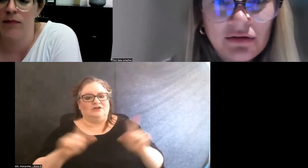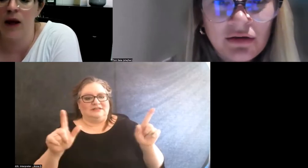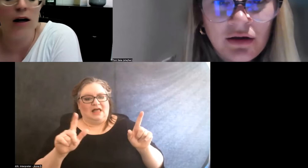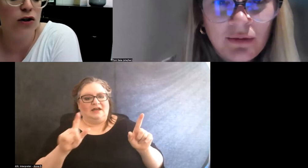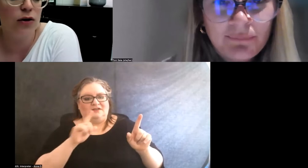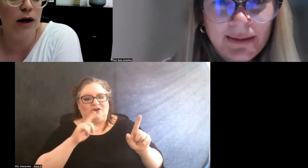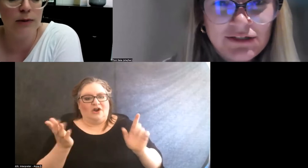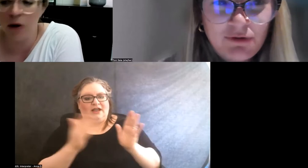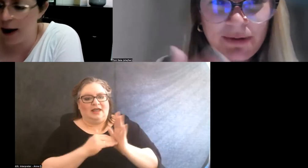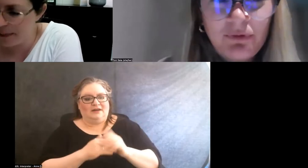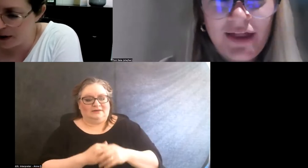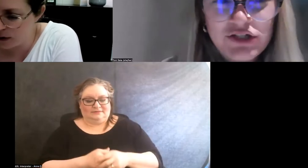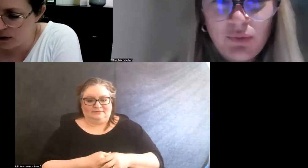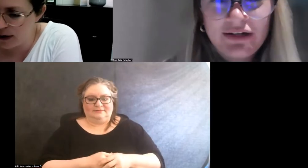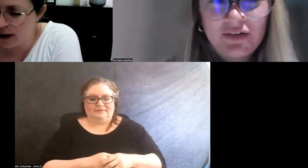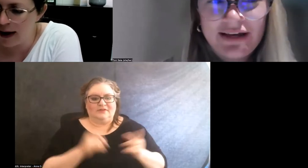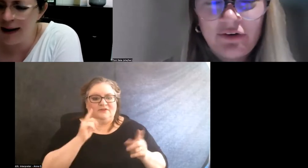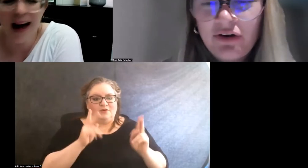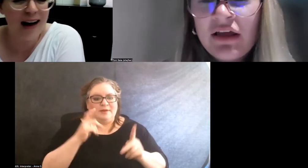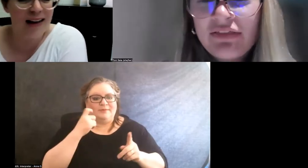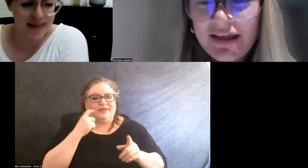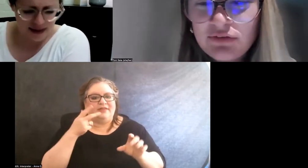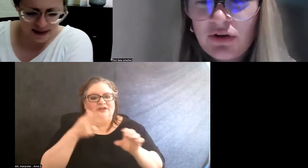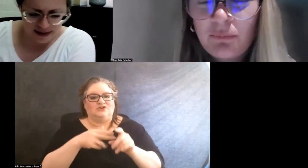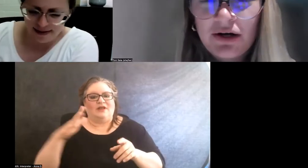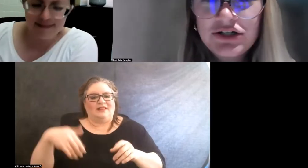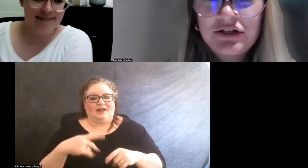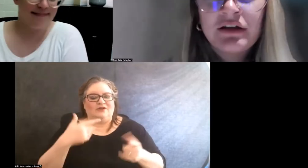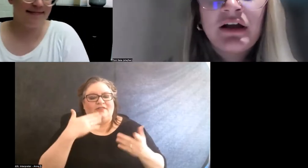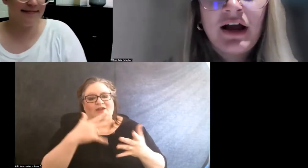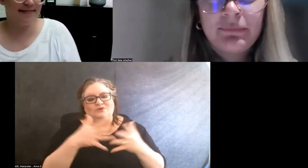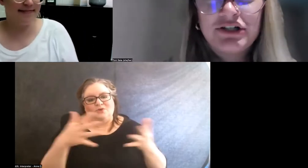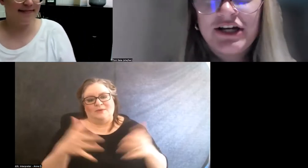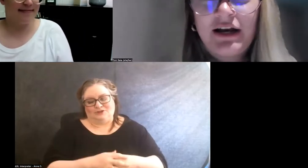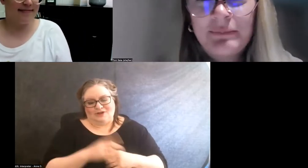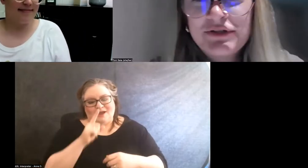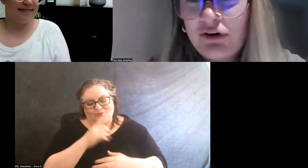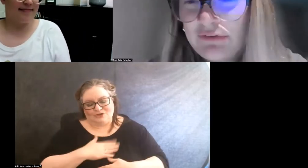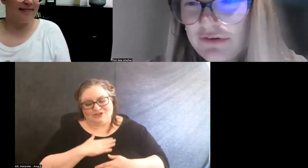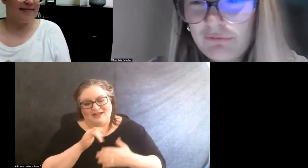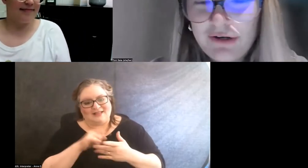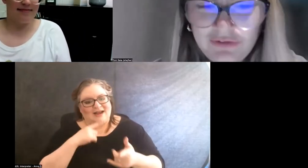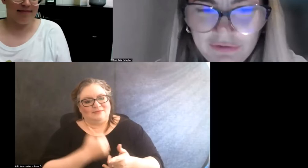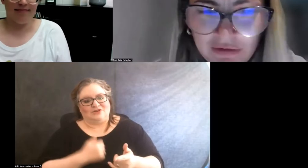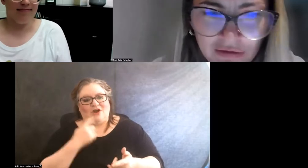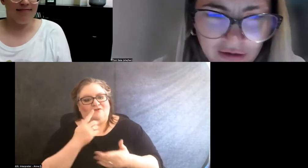Sure. That's for people that joined later. Thank you so much. I appreciate it. And I'm sorry, for some reason,